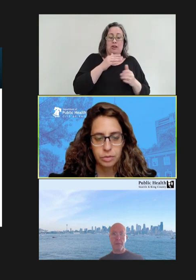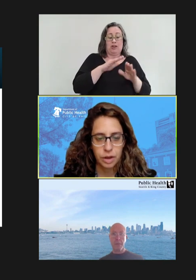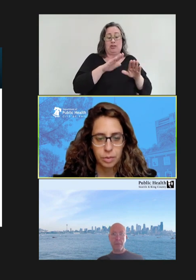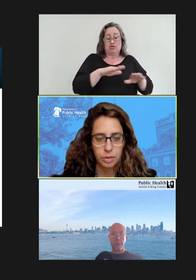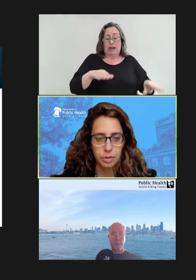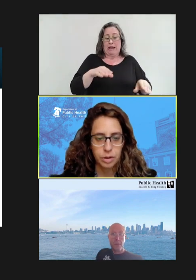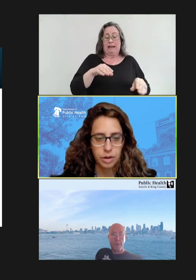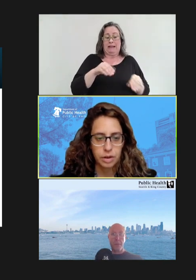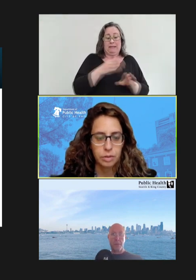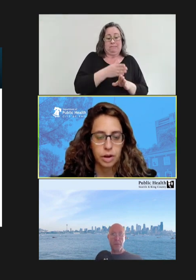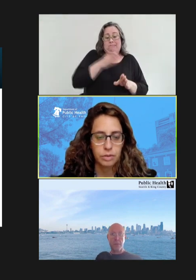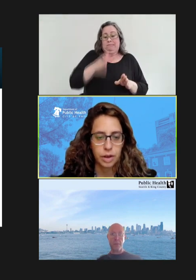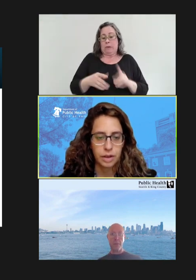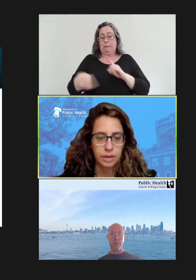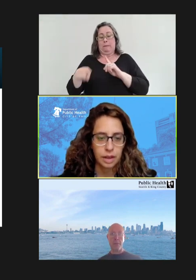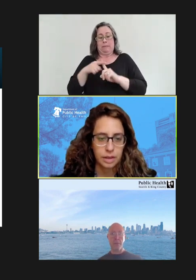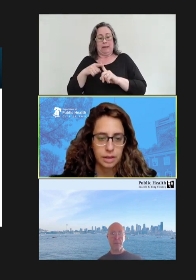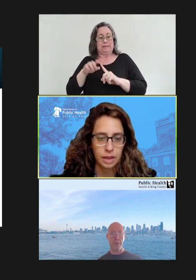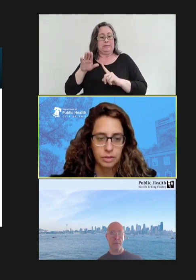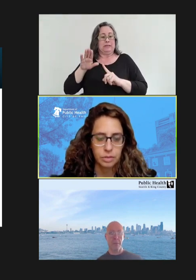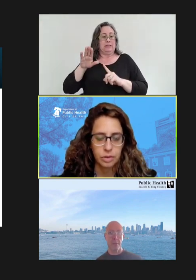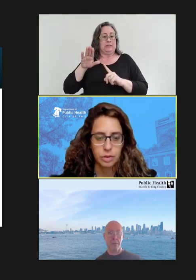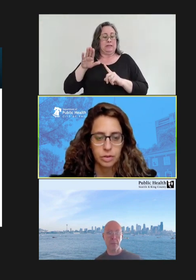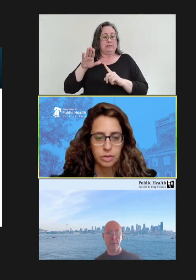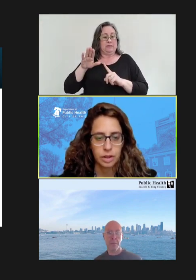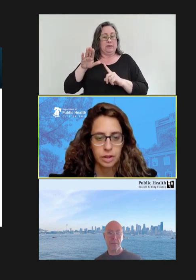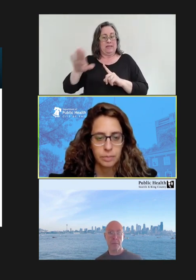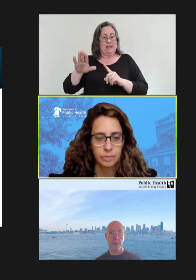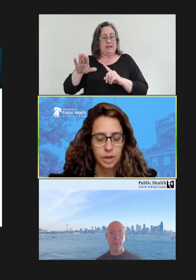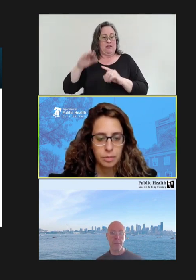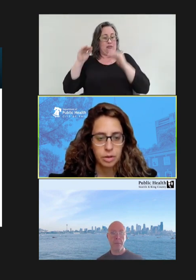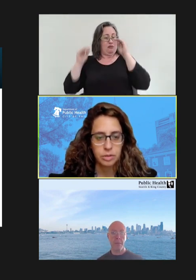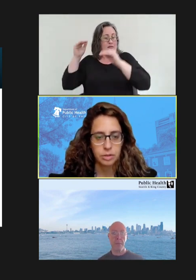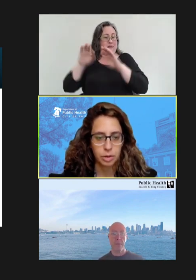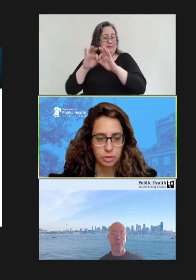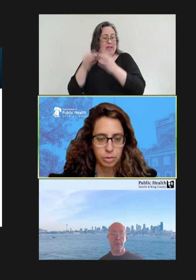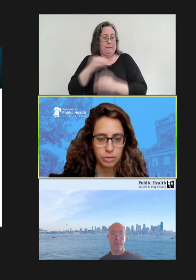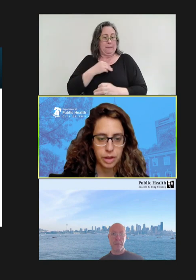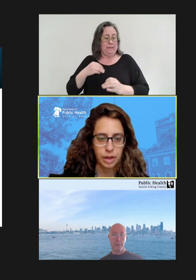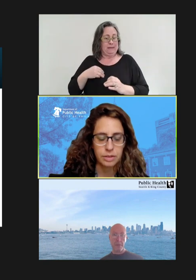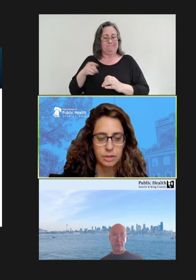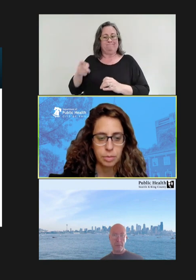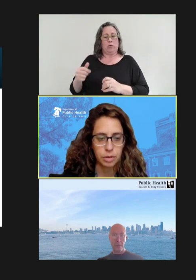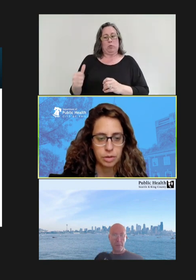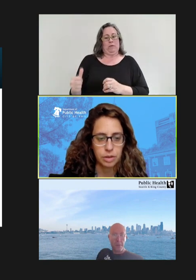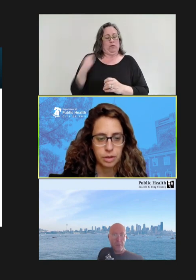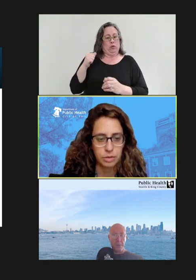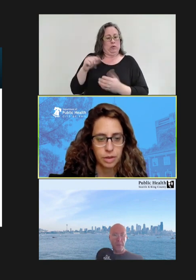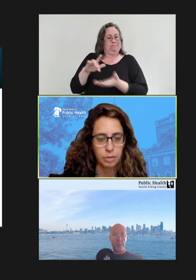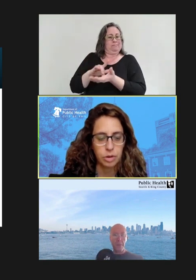family member were unvaccinated and refused post-exposure prophylaxis. Both of them would